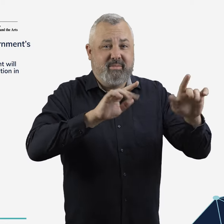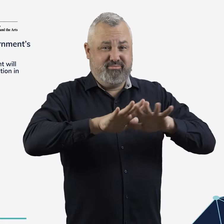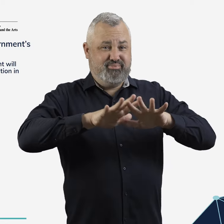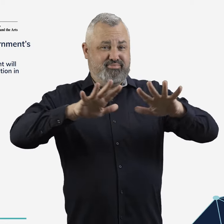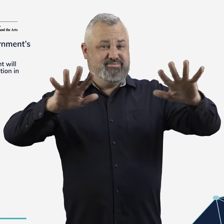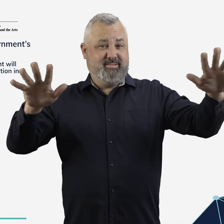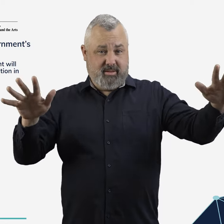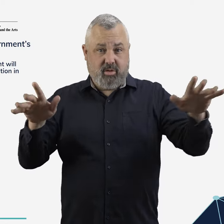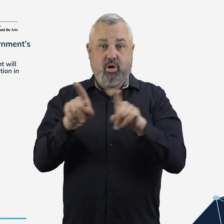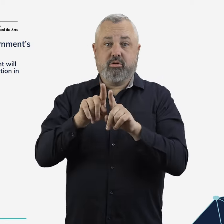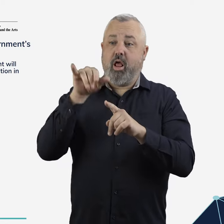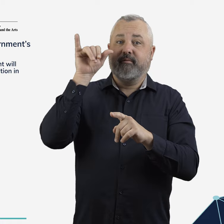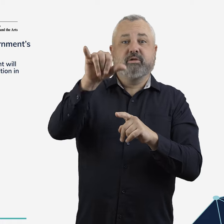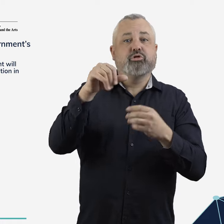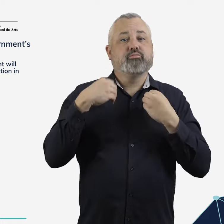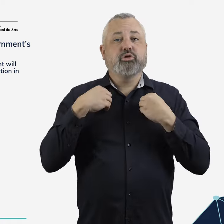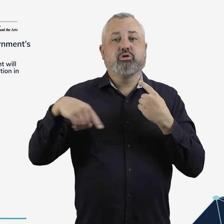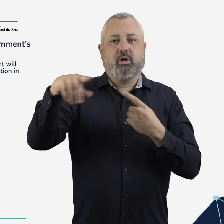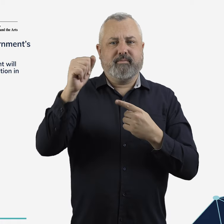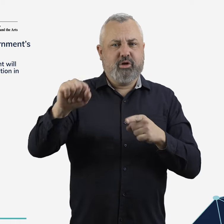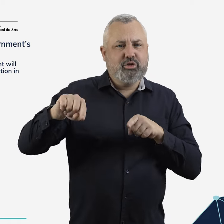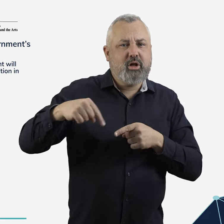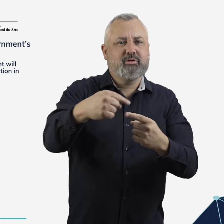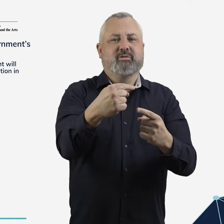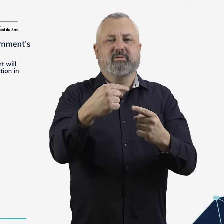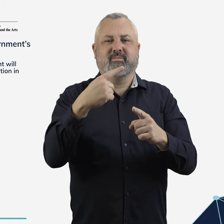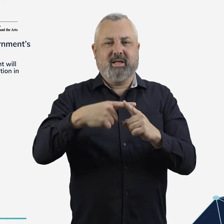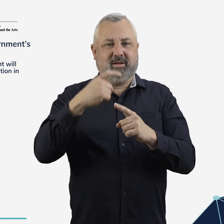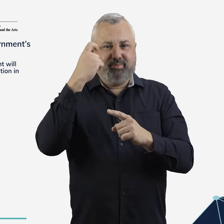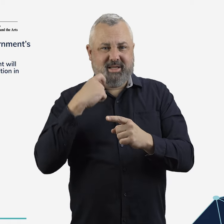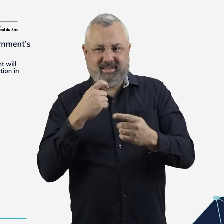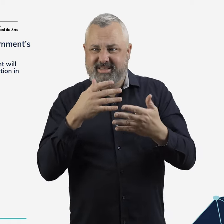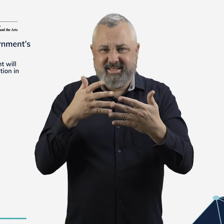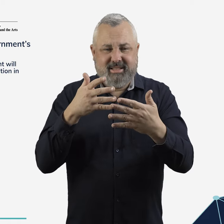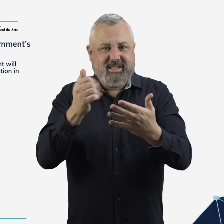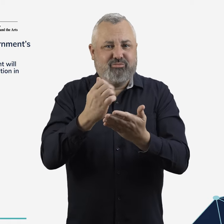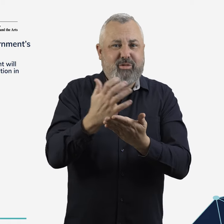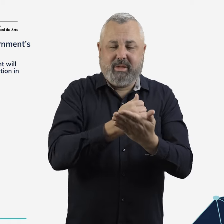While there are few formal restrictions on new entrants, our relatively small population, vast geographical distances and